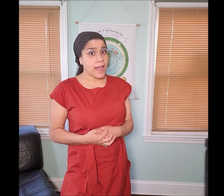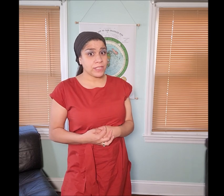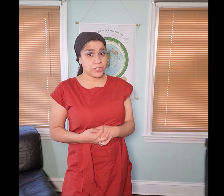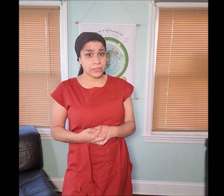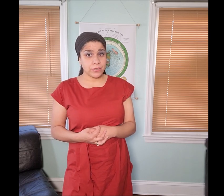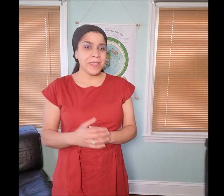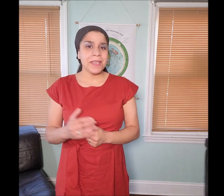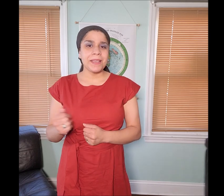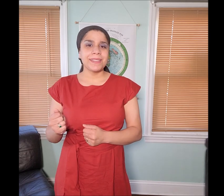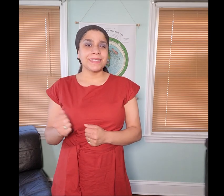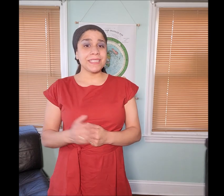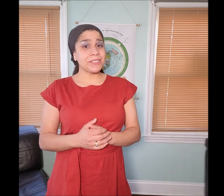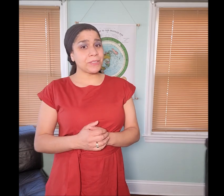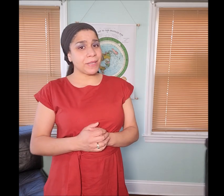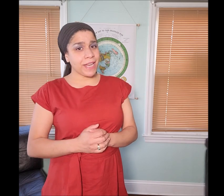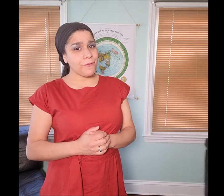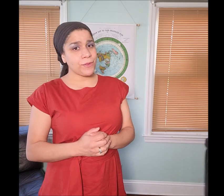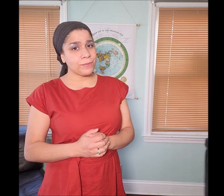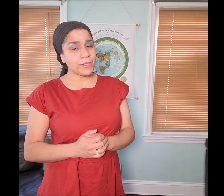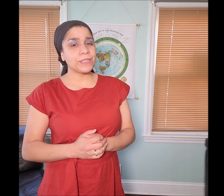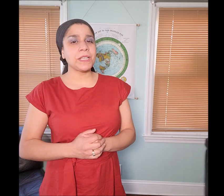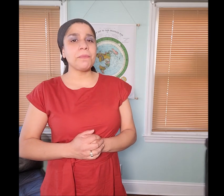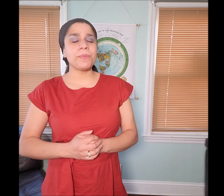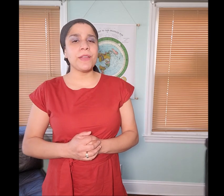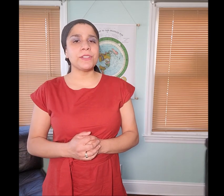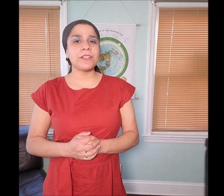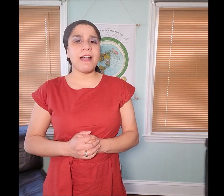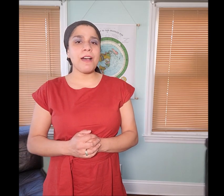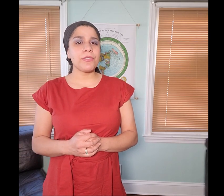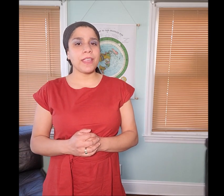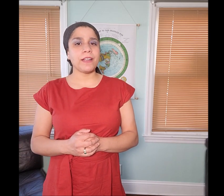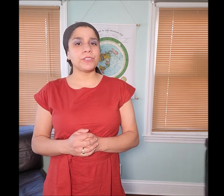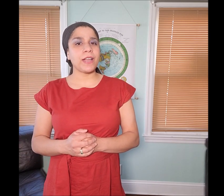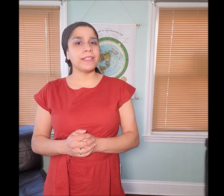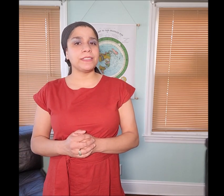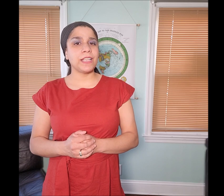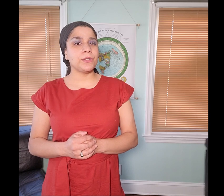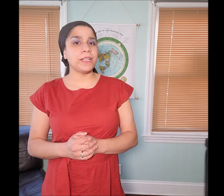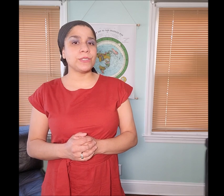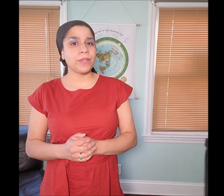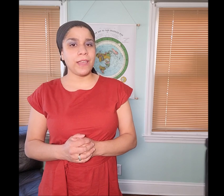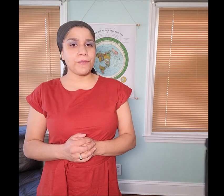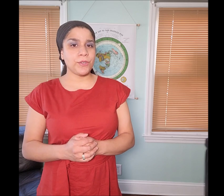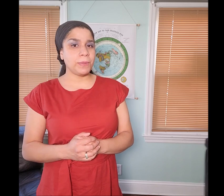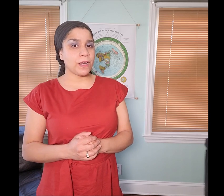Sisters be careful, some brothers are out there trying to tell you it's okay for you